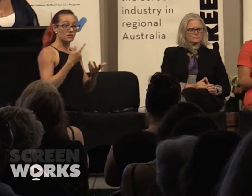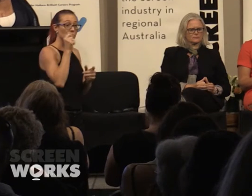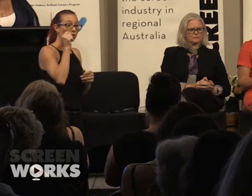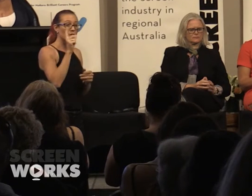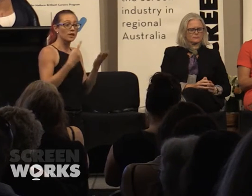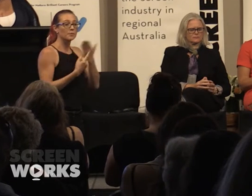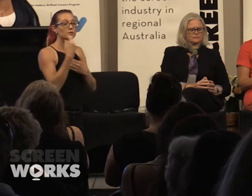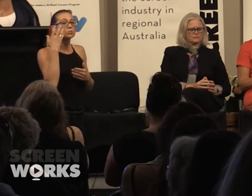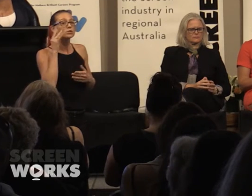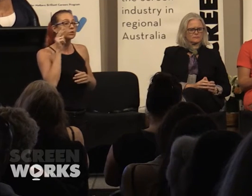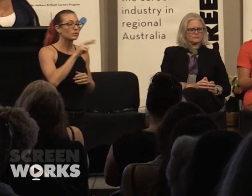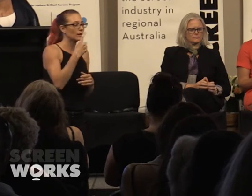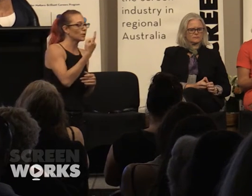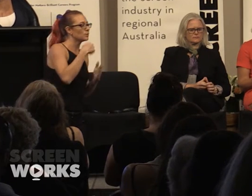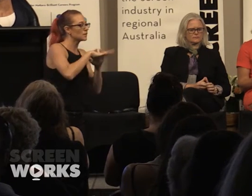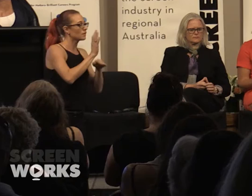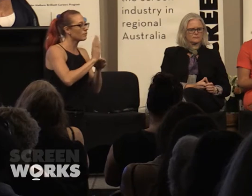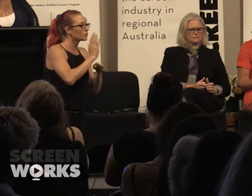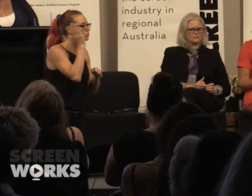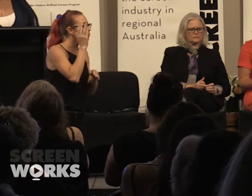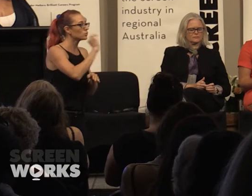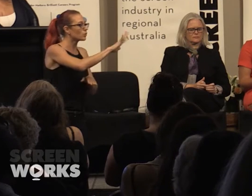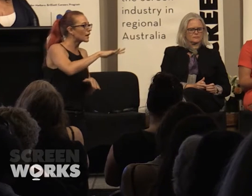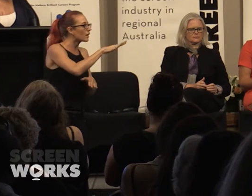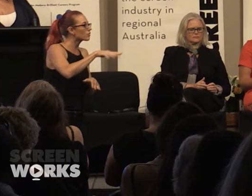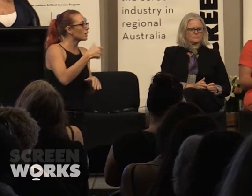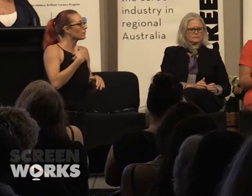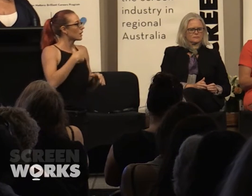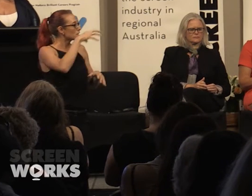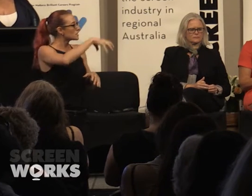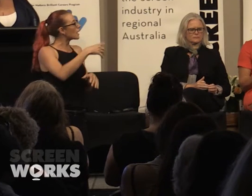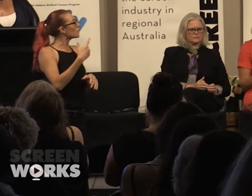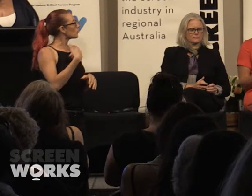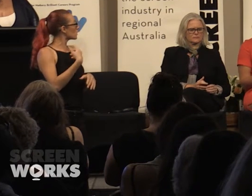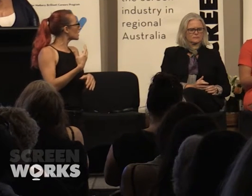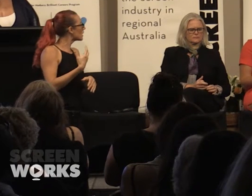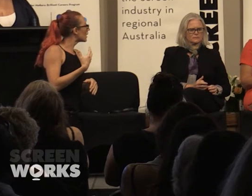you're looking at who is in the film schools in your area and for us as a state we